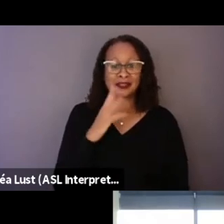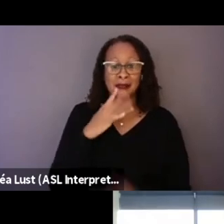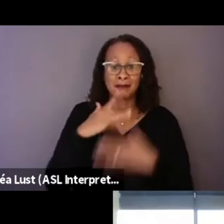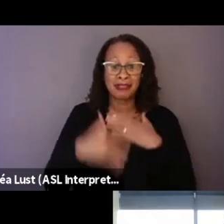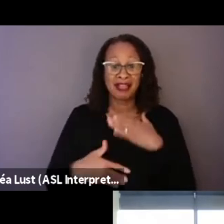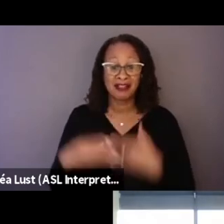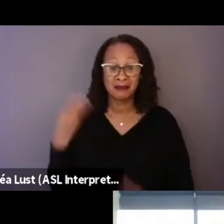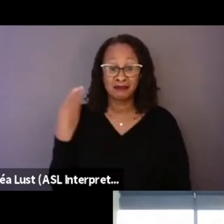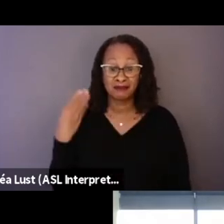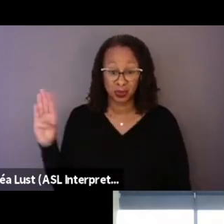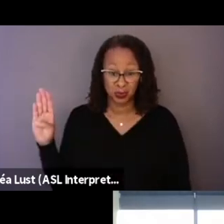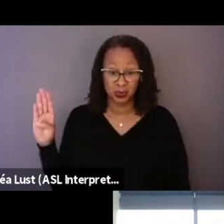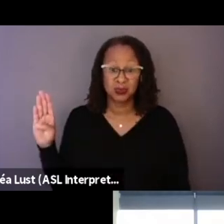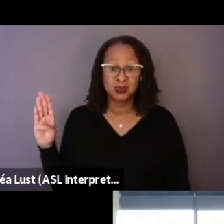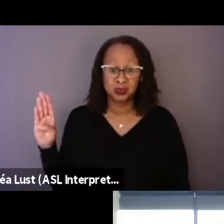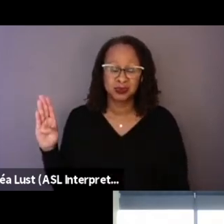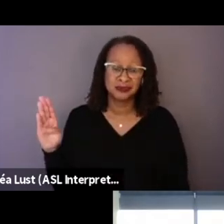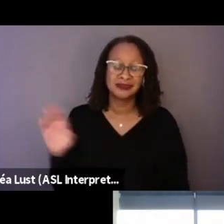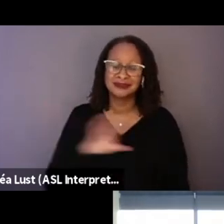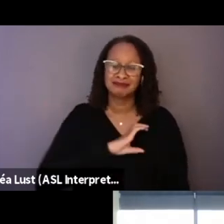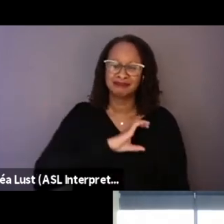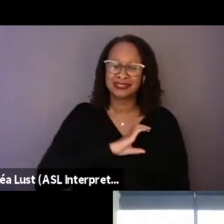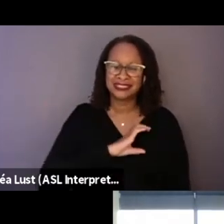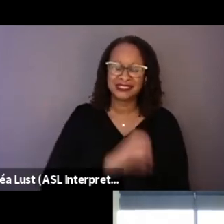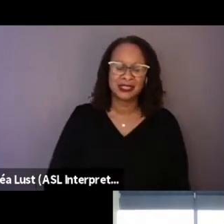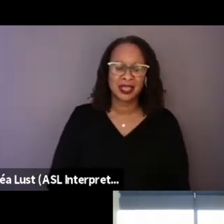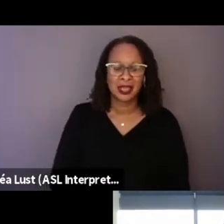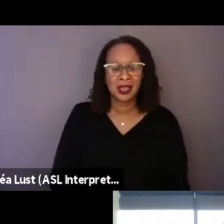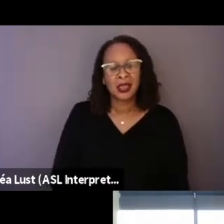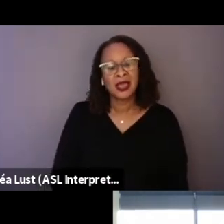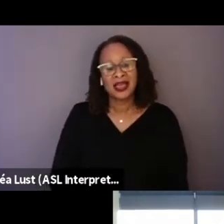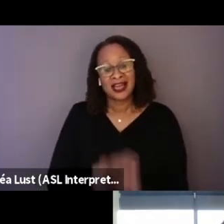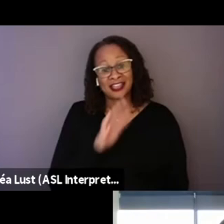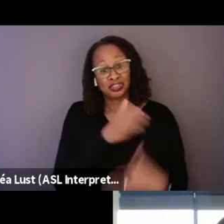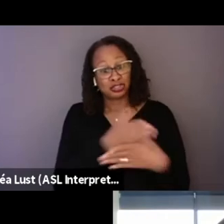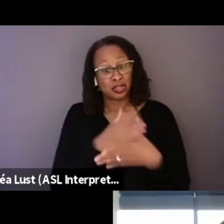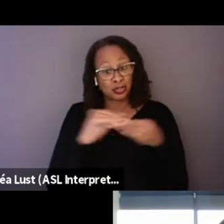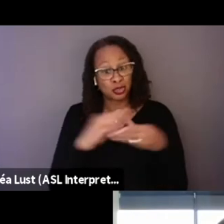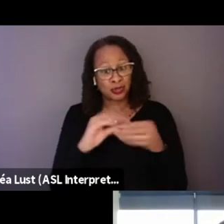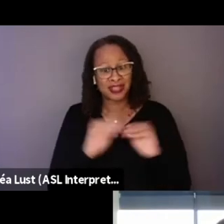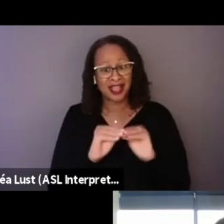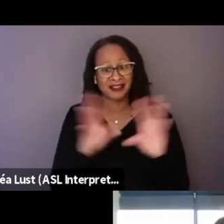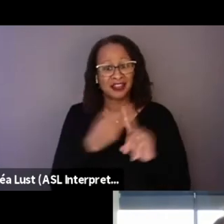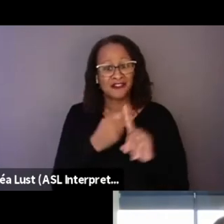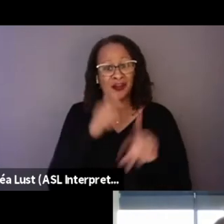It also, telling the story comes obviously, from the need of telling their story,